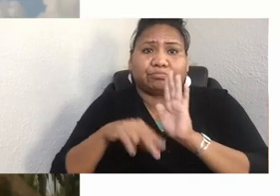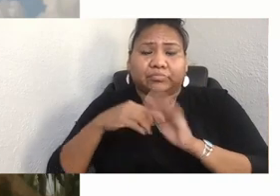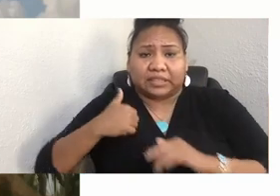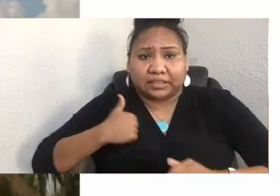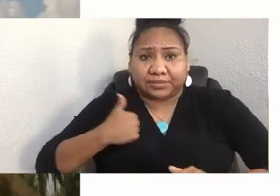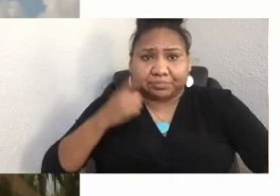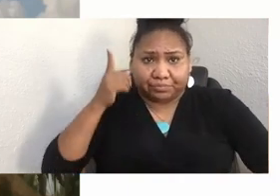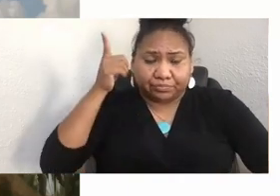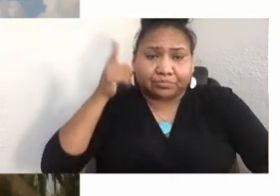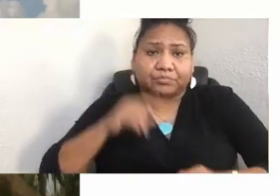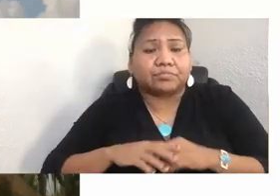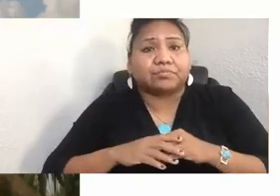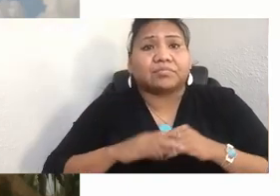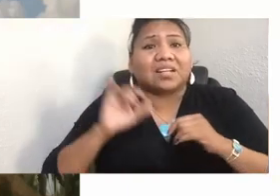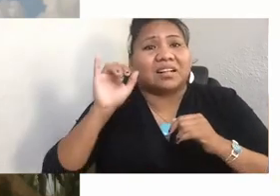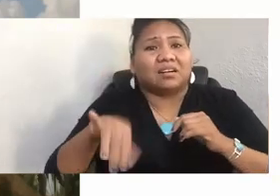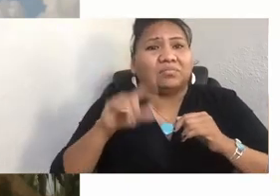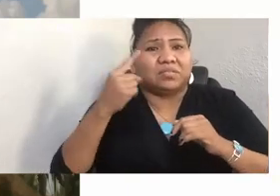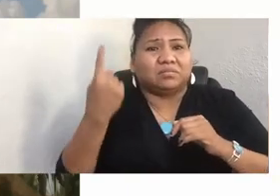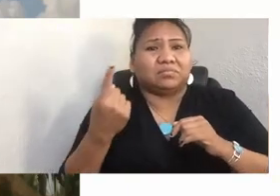of the 139 total residential schools that